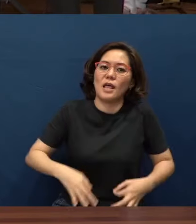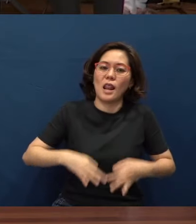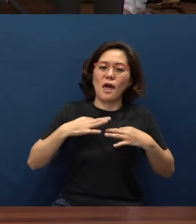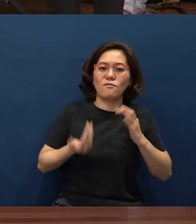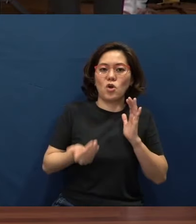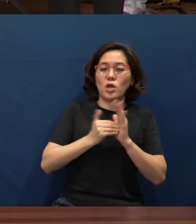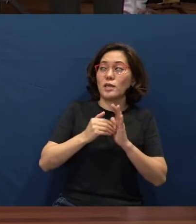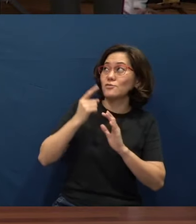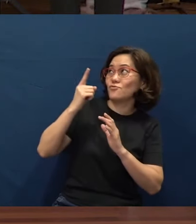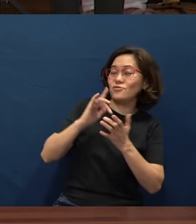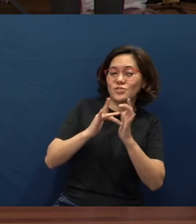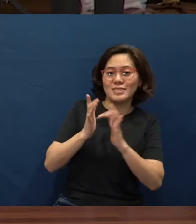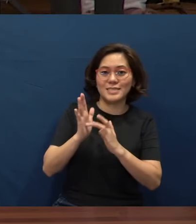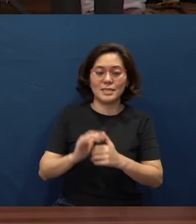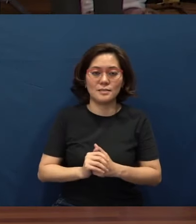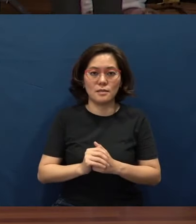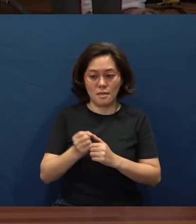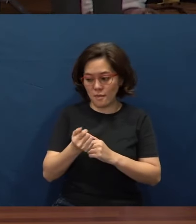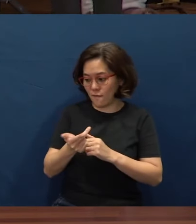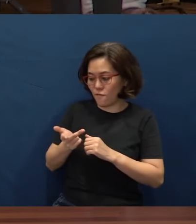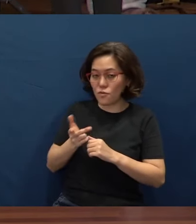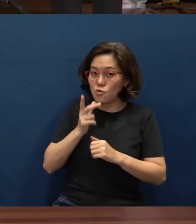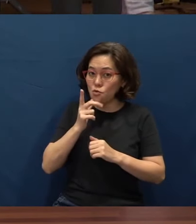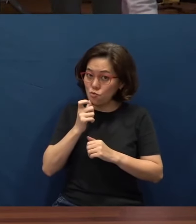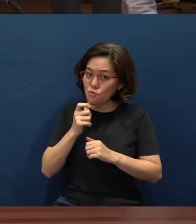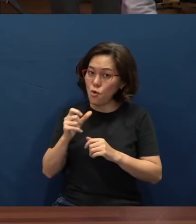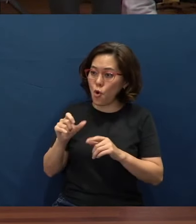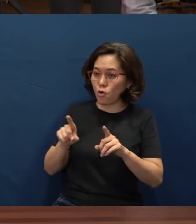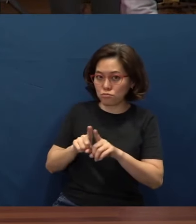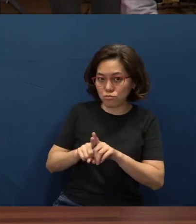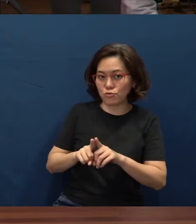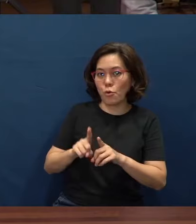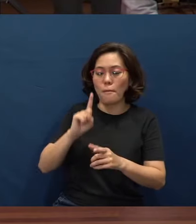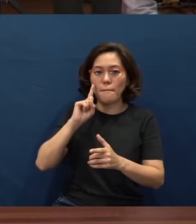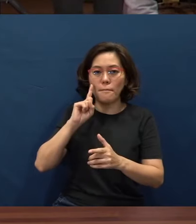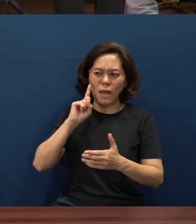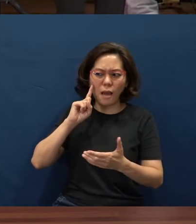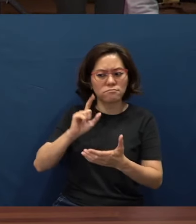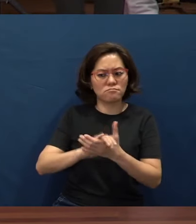And a few even, I believe, answered the call by Pastor Jonathan